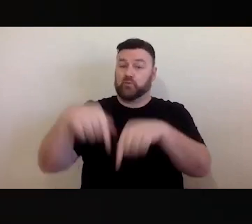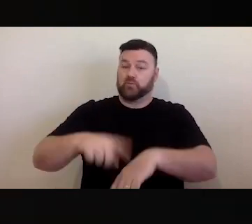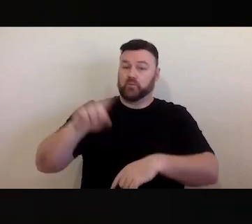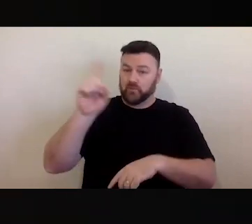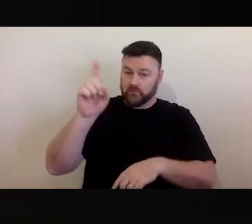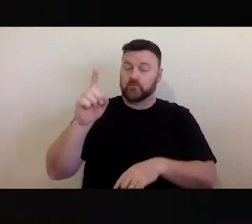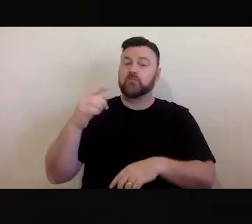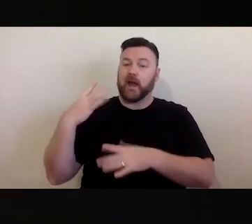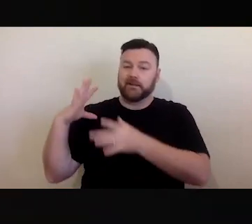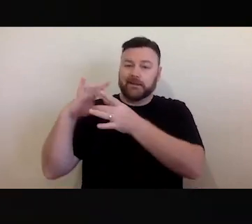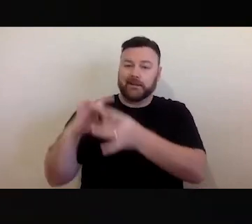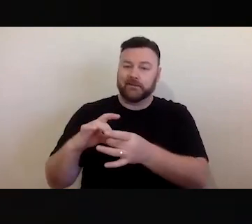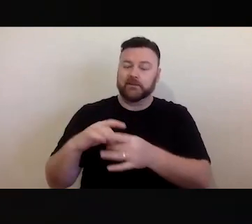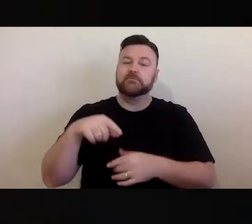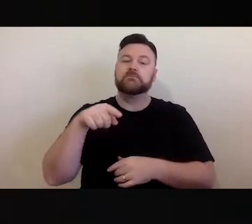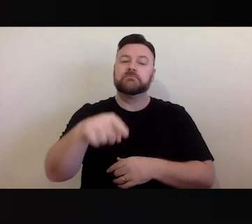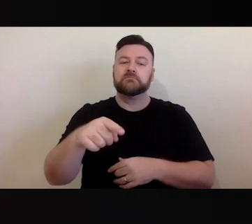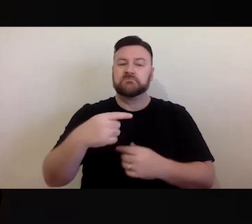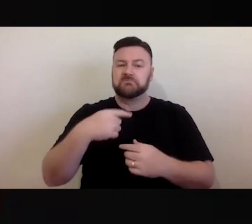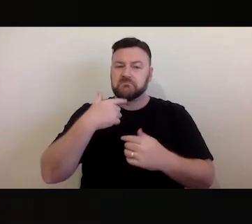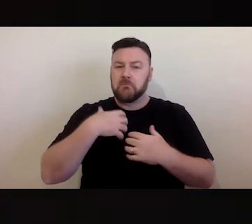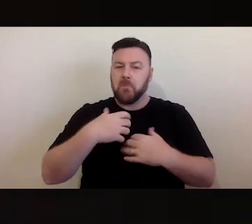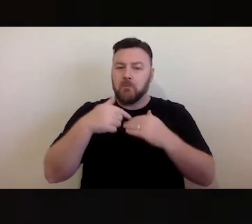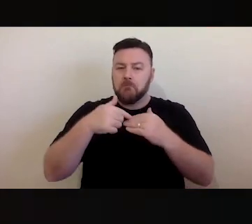Australian Digital alliance to further explore the topic in more